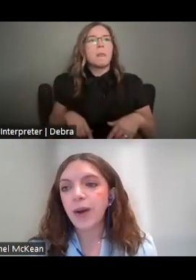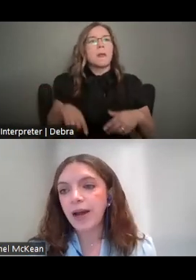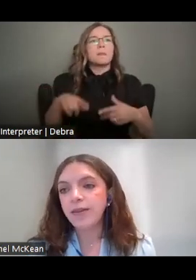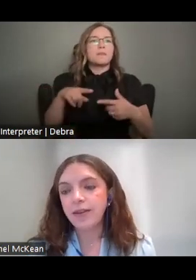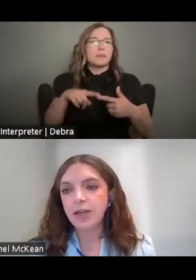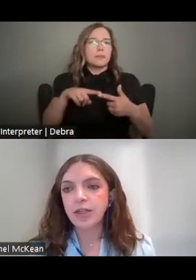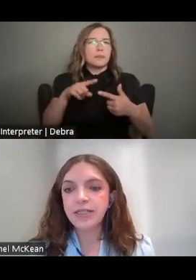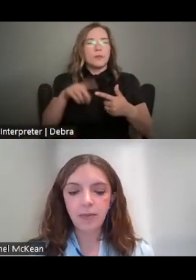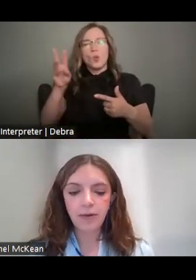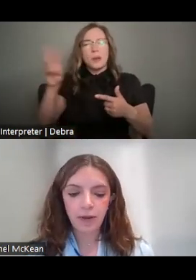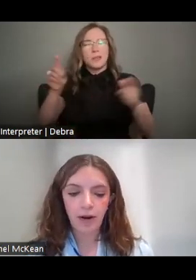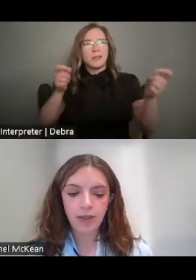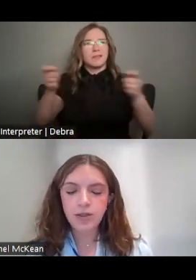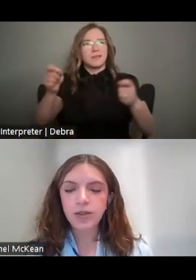BY THE NATIONAL ENDOWMENT FOR THE ARTS.